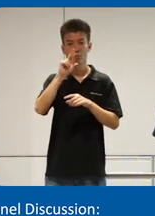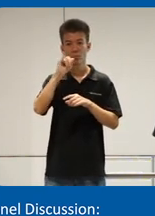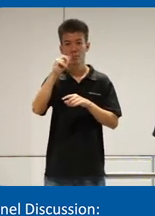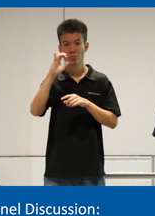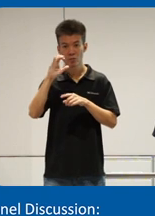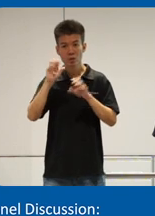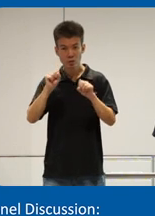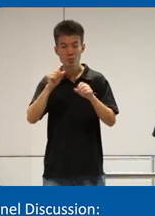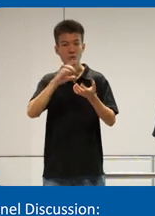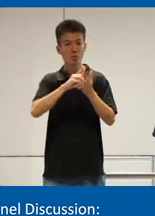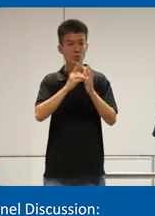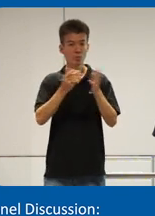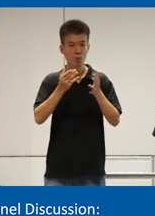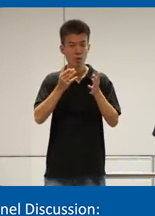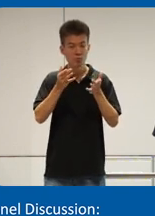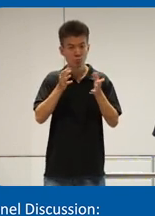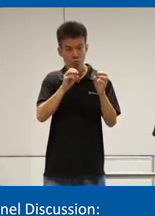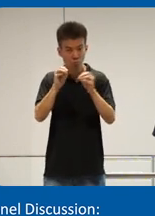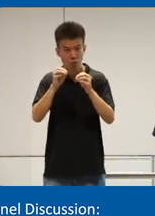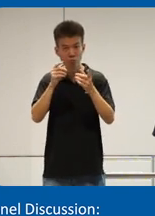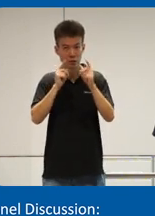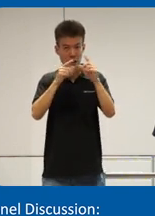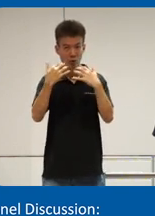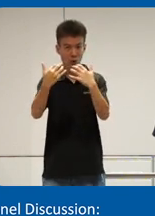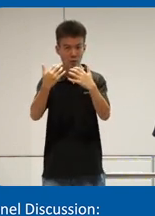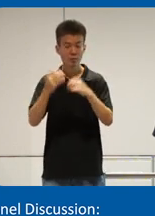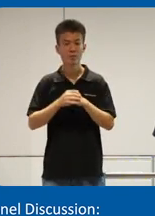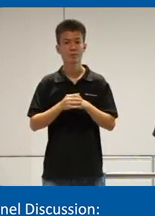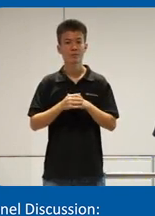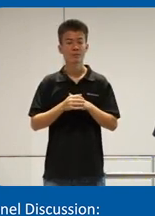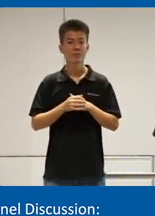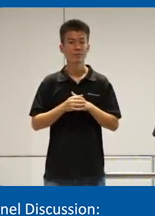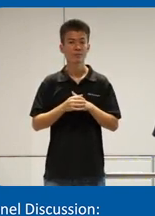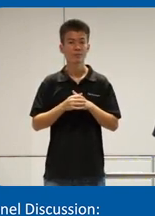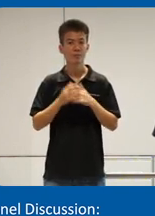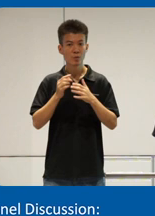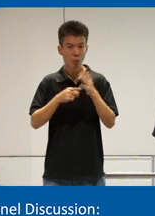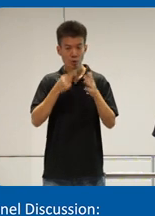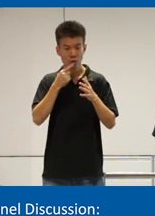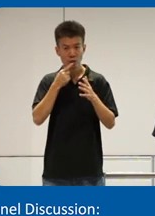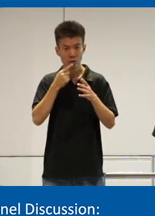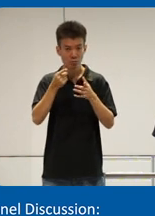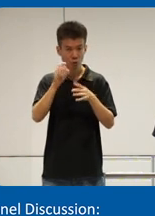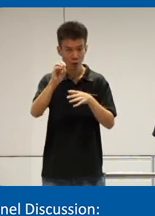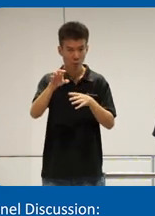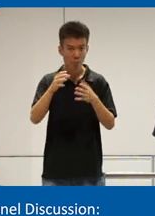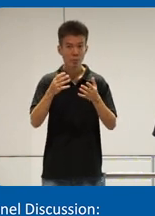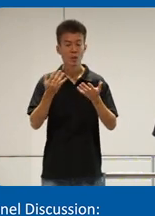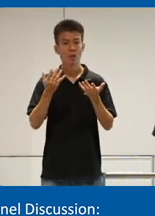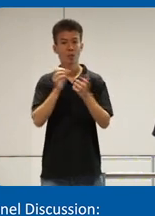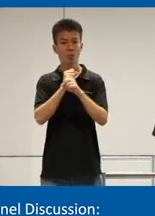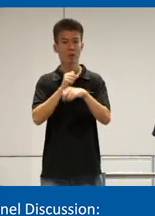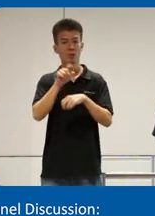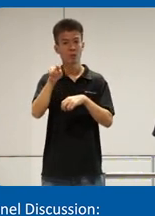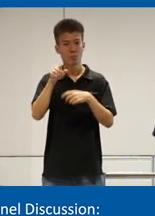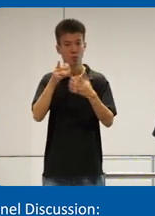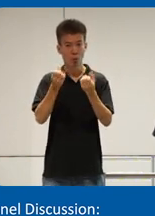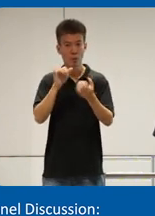to Define what moves the target audience what to say to them and how to make them want it because